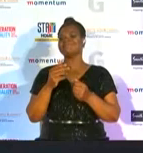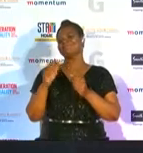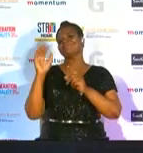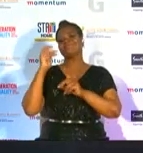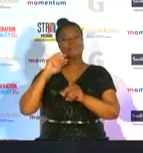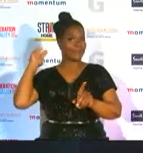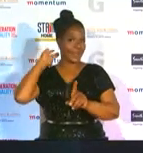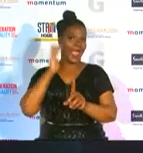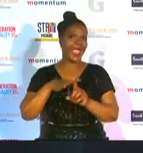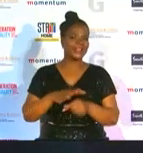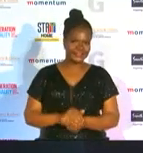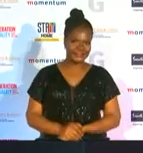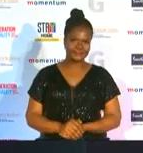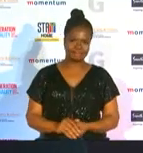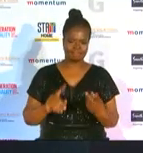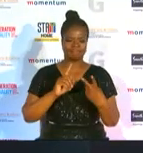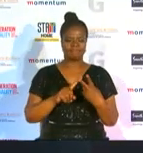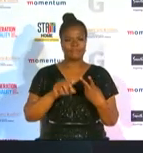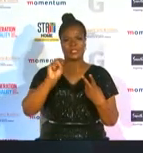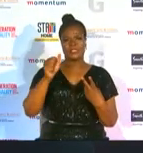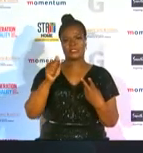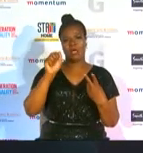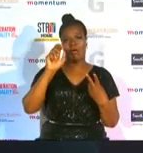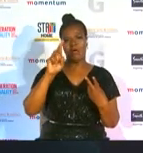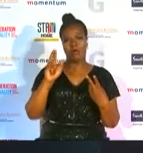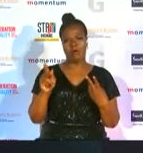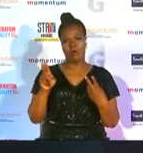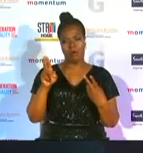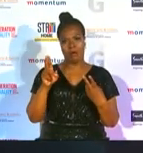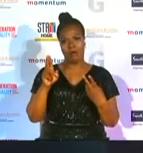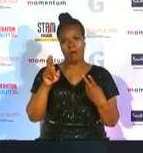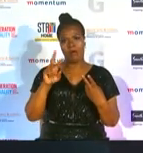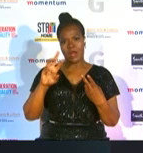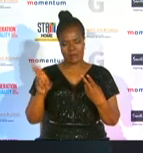sarah broad she is always challenging herself to find ways to better south